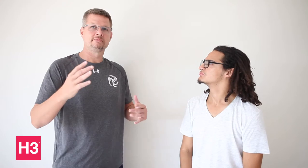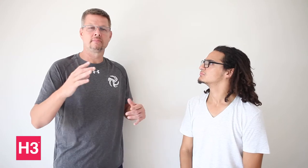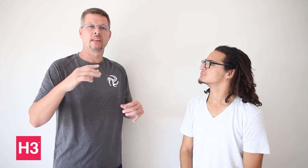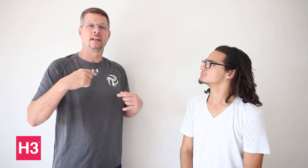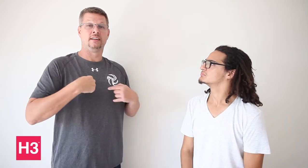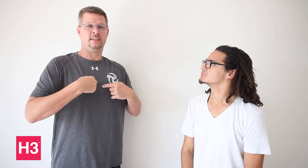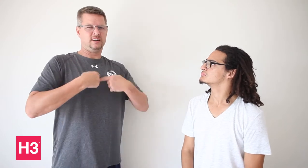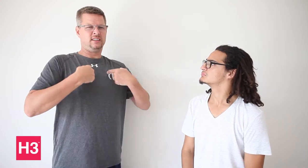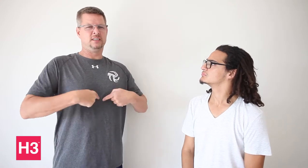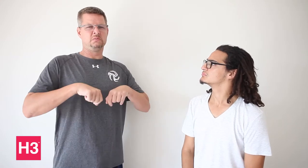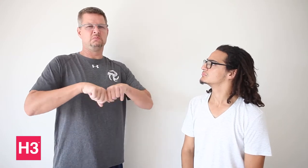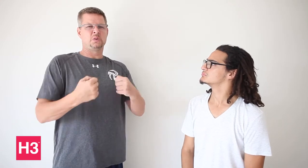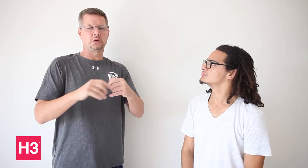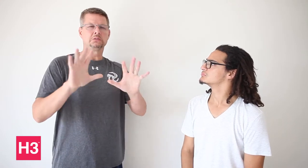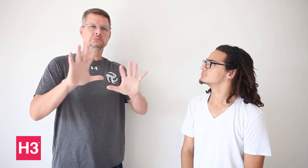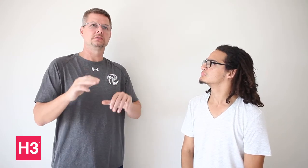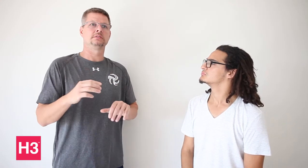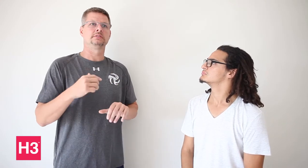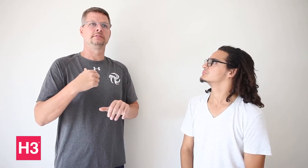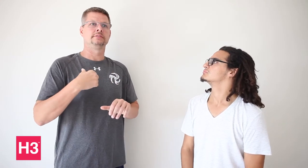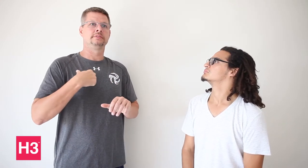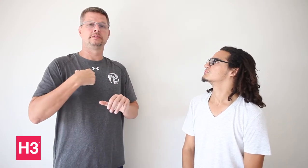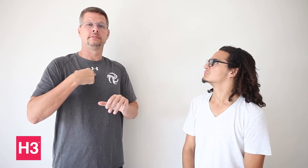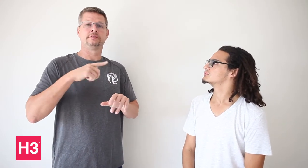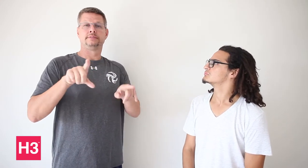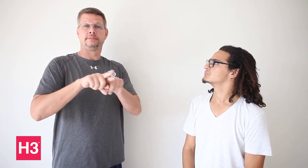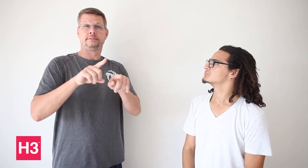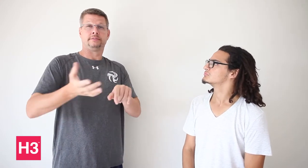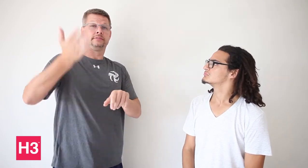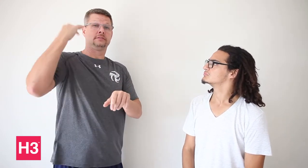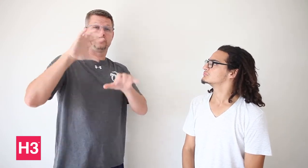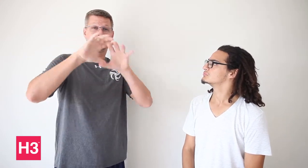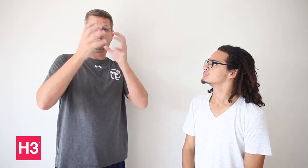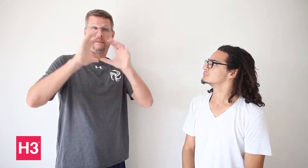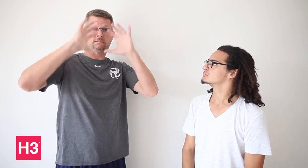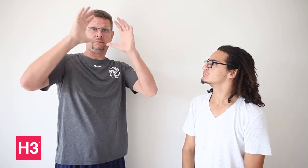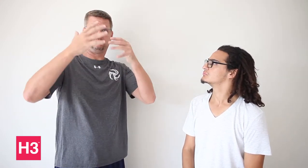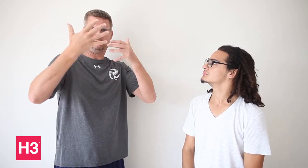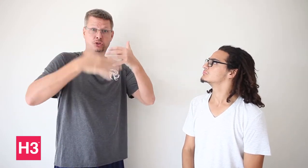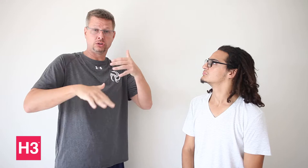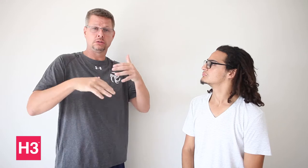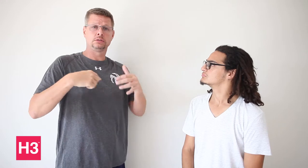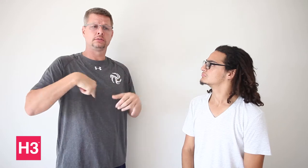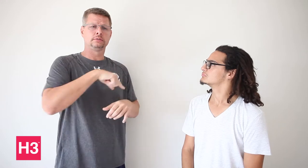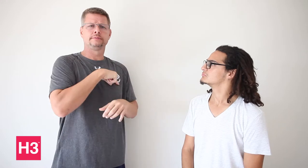Well-- my heart is broken. After the World Championships for volleyball, both women and men